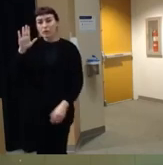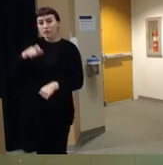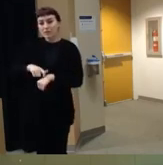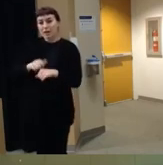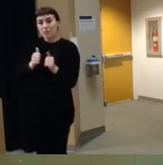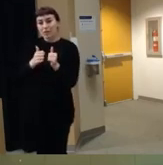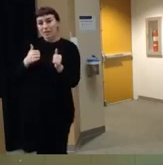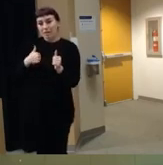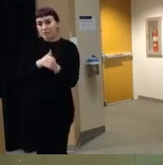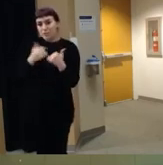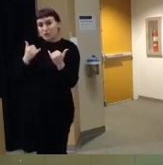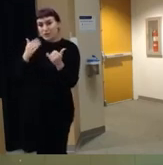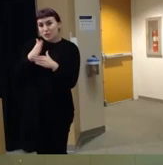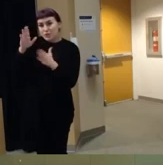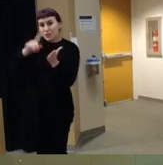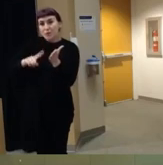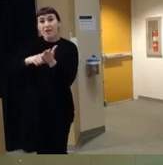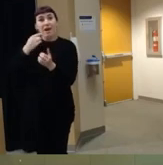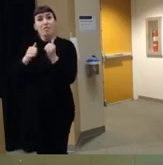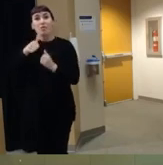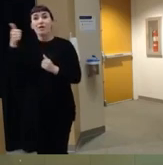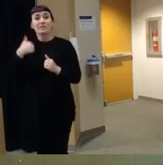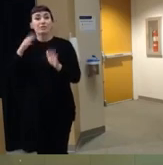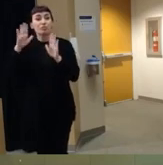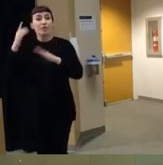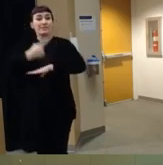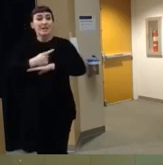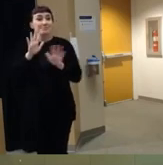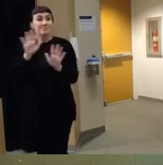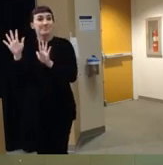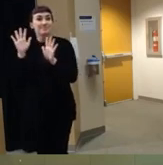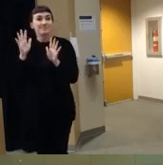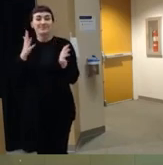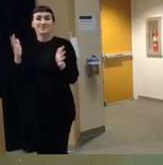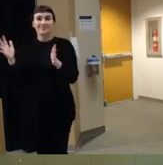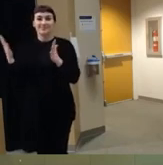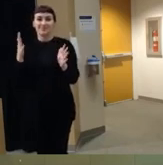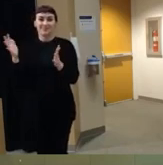research and to everyone else have a great day thank you so much thank you for having